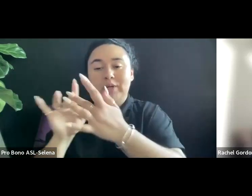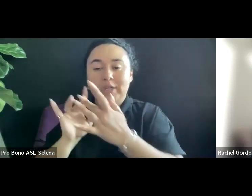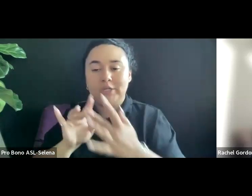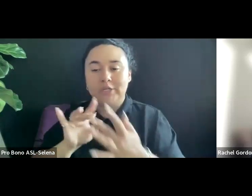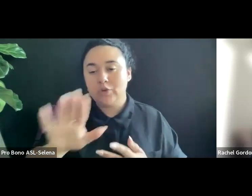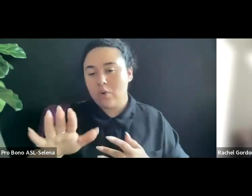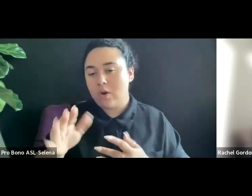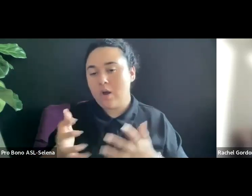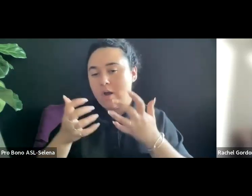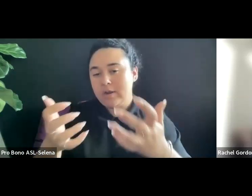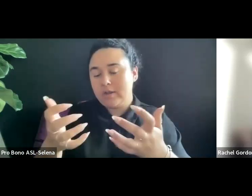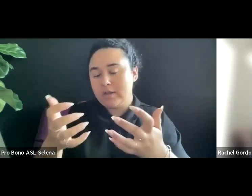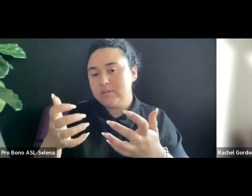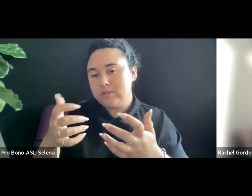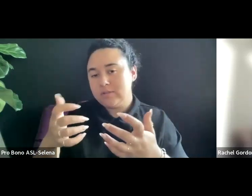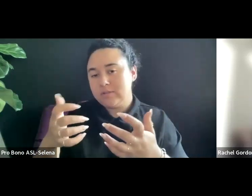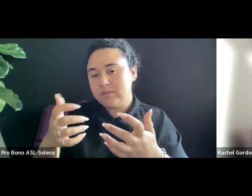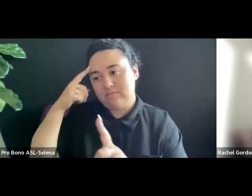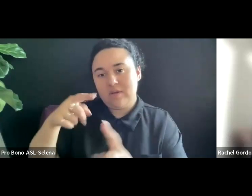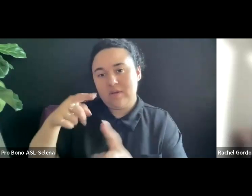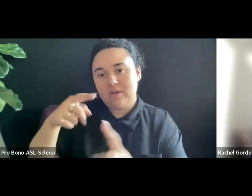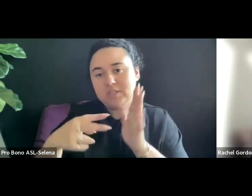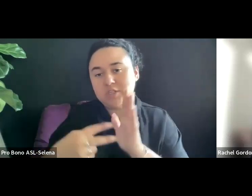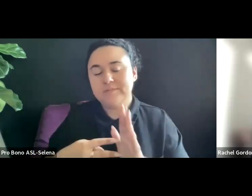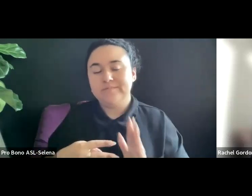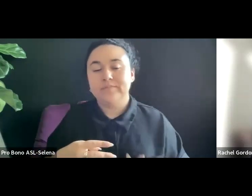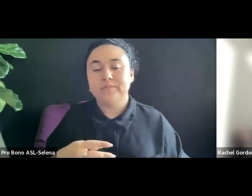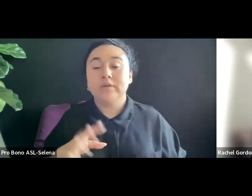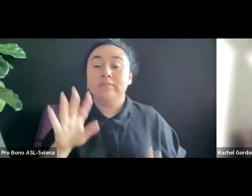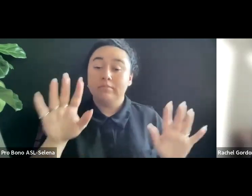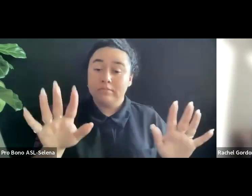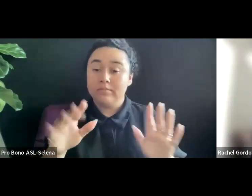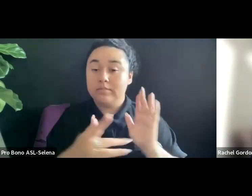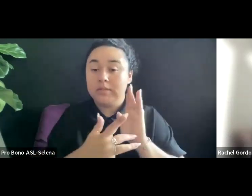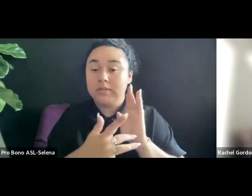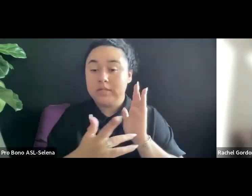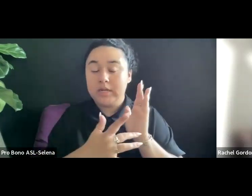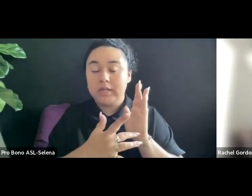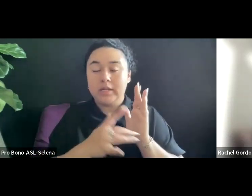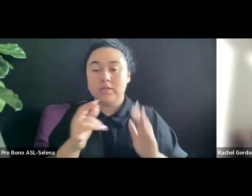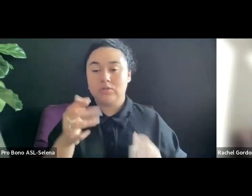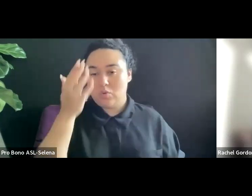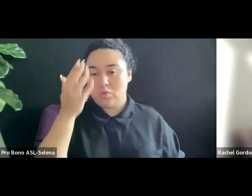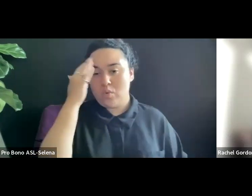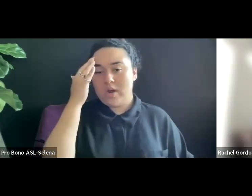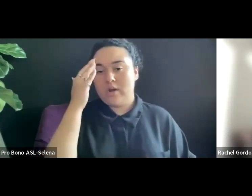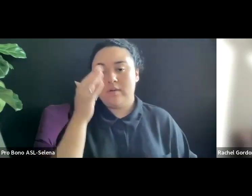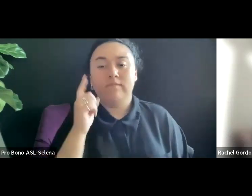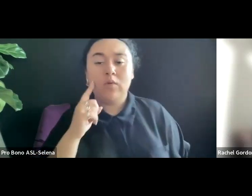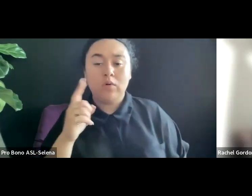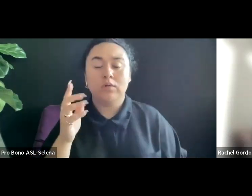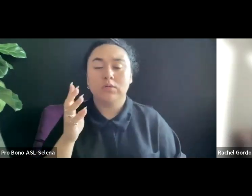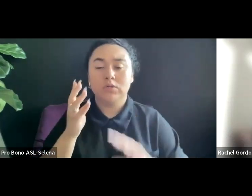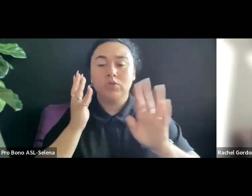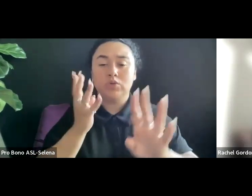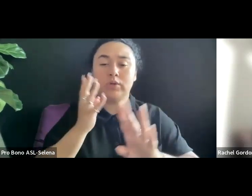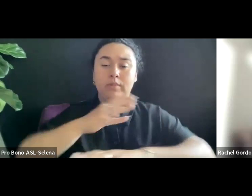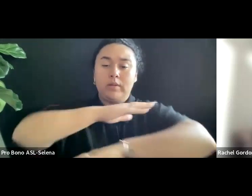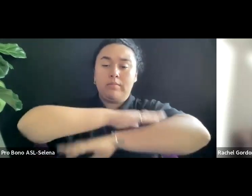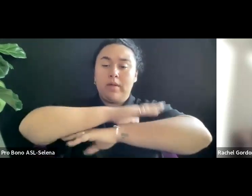JUST SO YOU ARE AWARE, WHEN YOU ARE GOING TO STREAMING PLATFORMS A LOT OF PRODUCERS FIND THEMSELVES